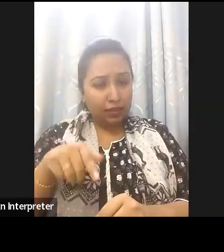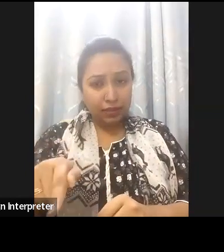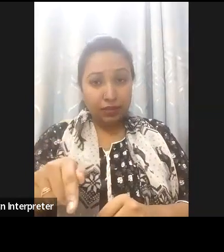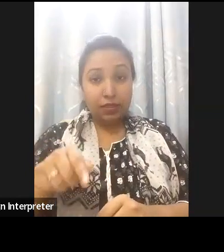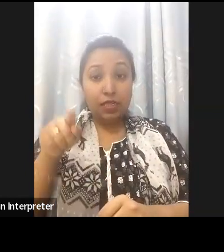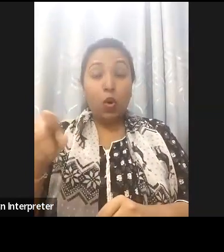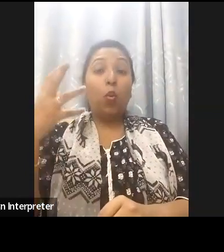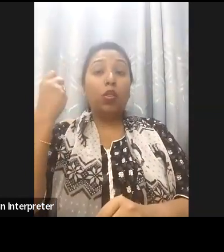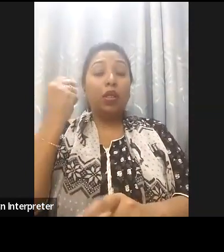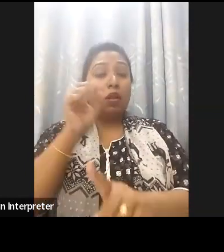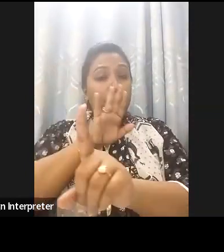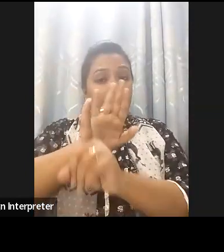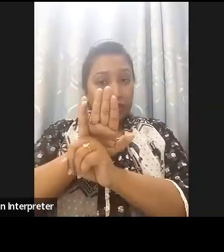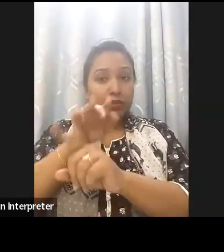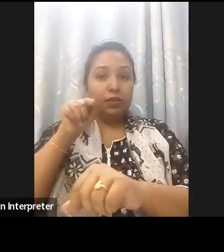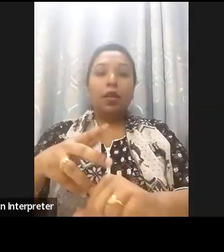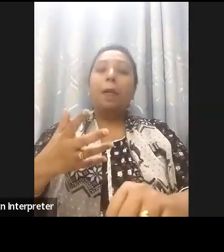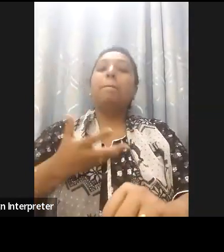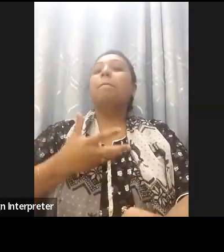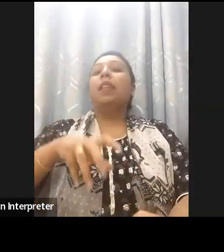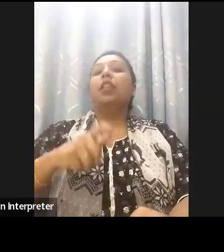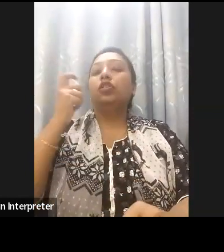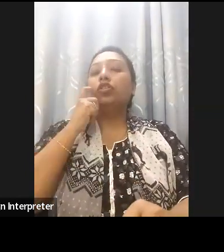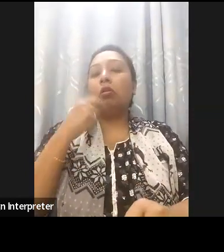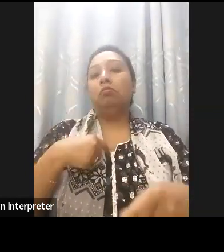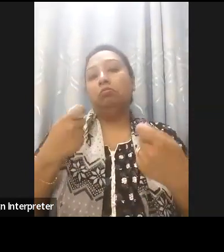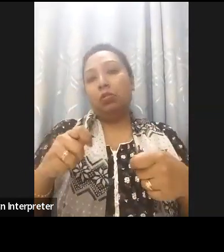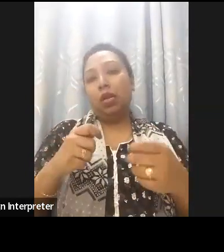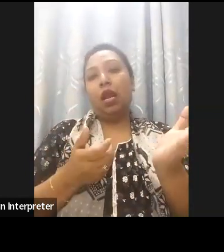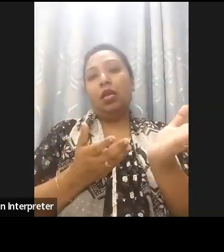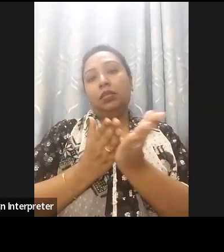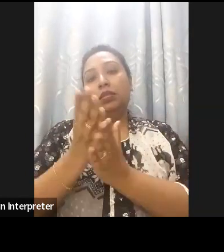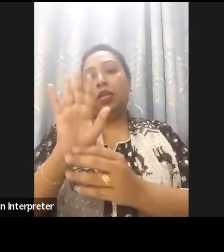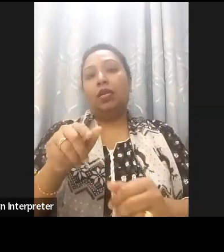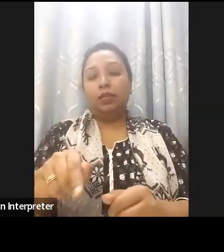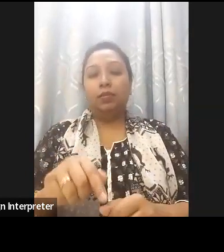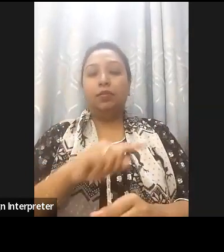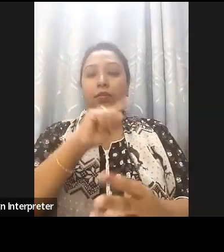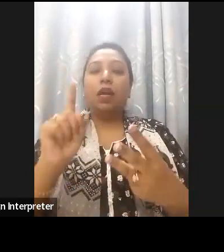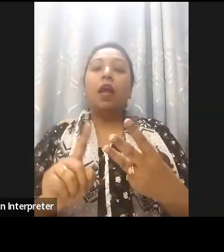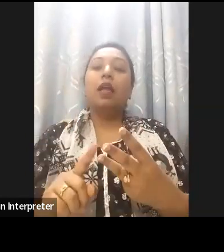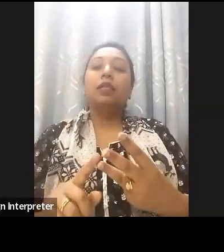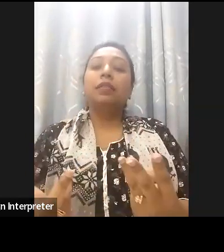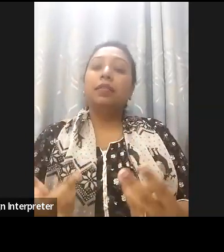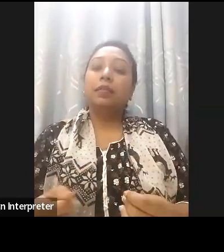Bangladesh has just adopted the Neurodevelopment Trust Act and also many of the government